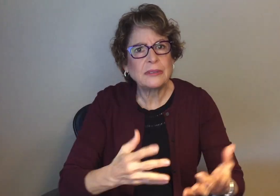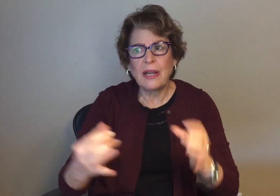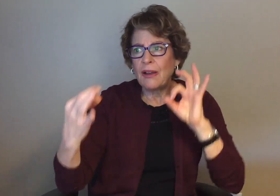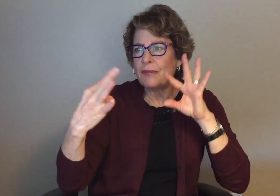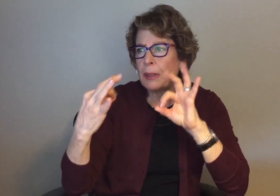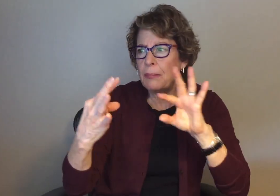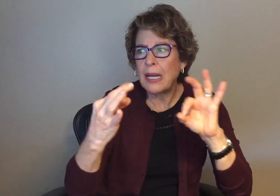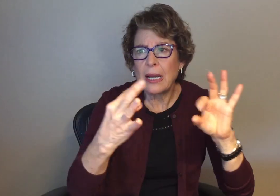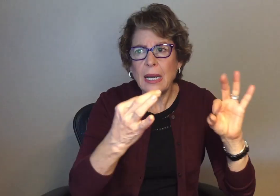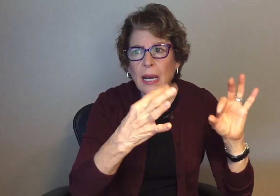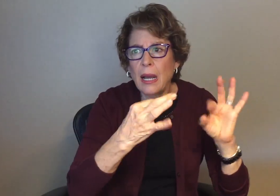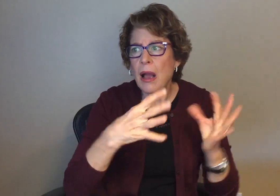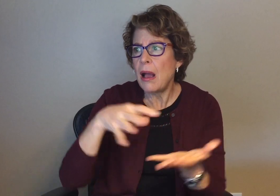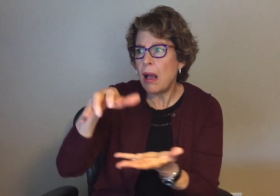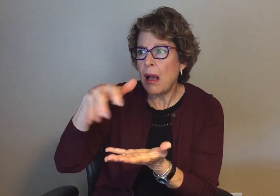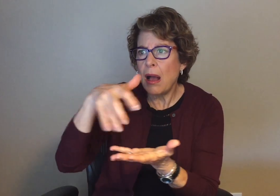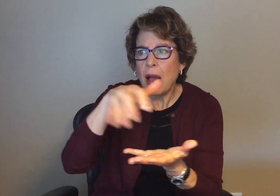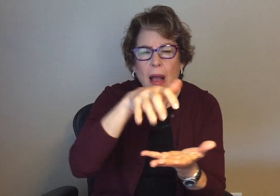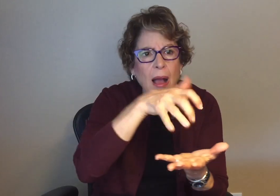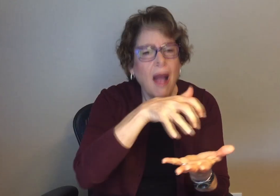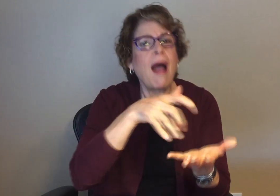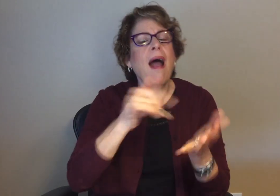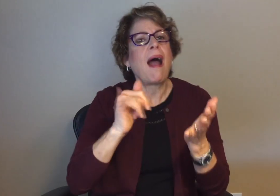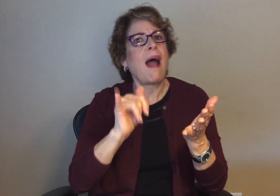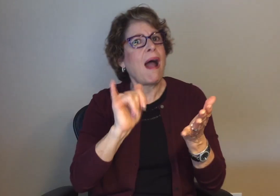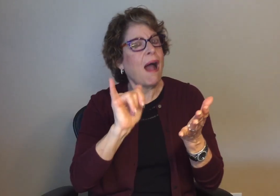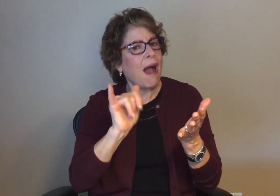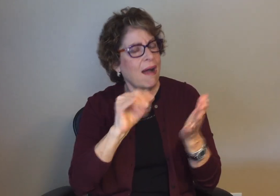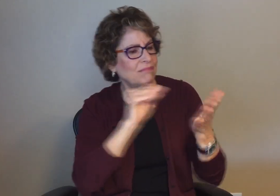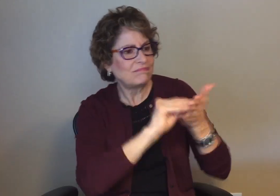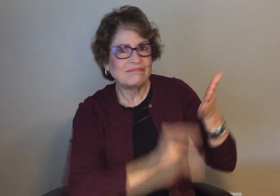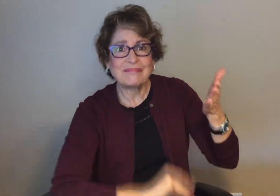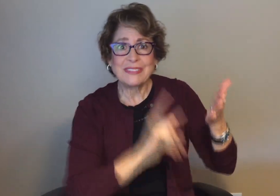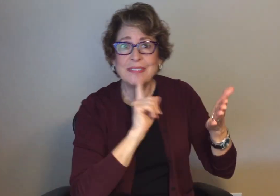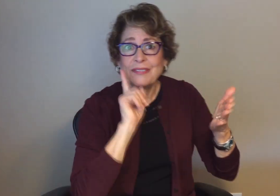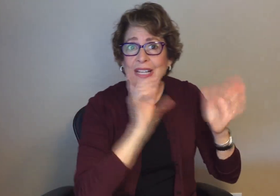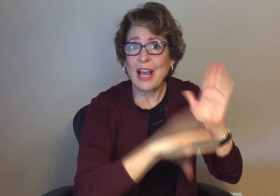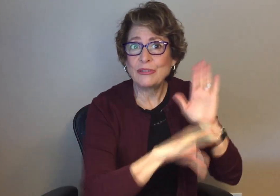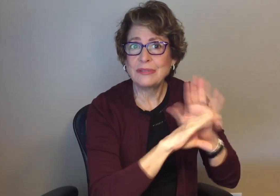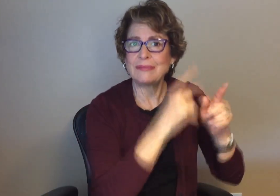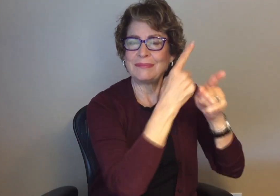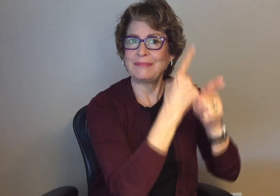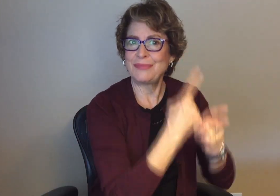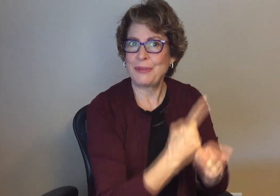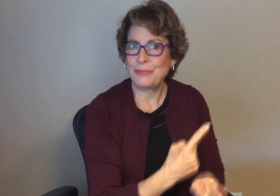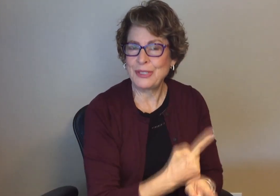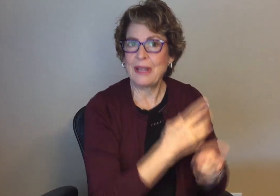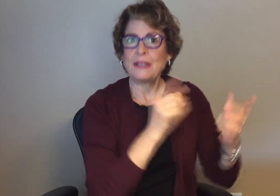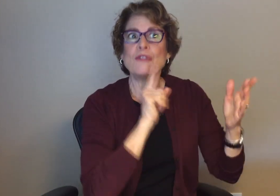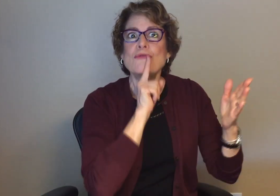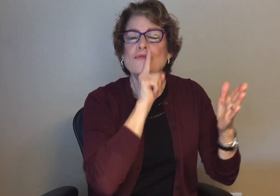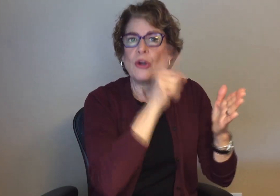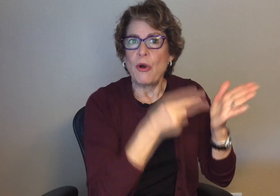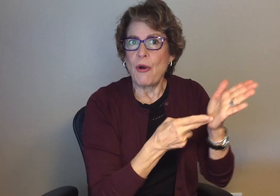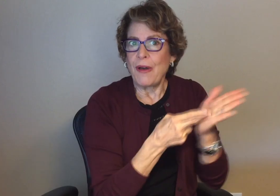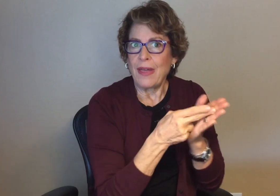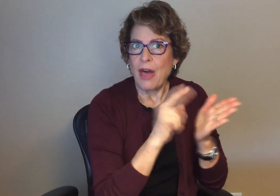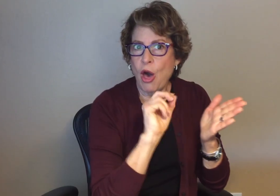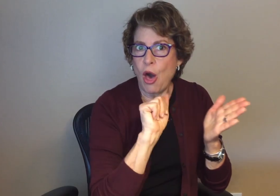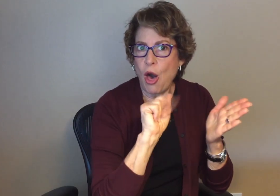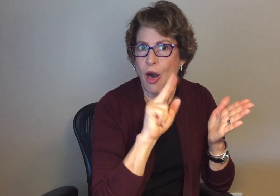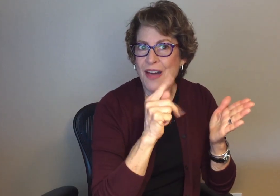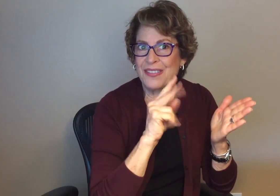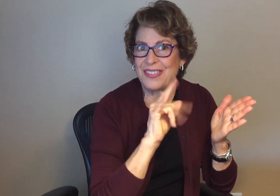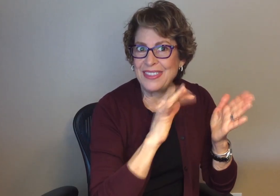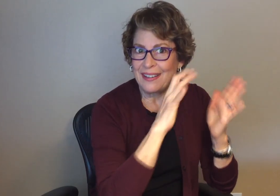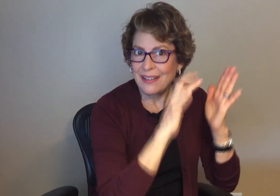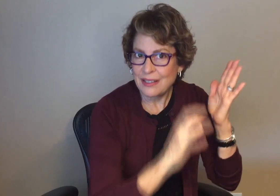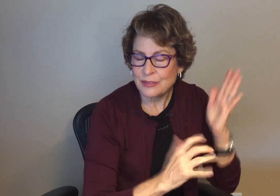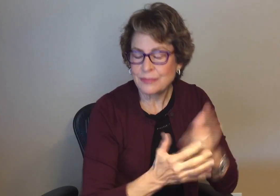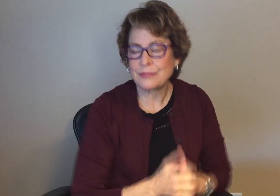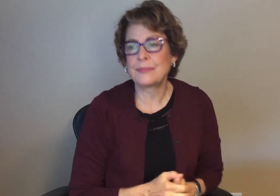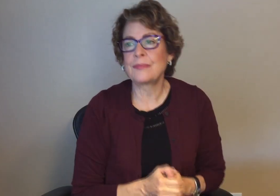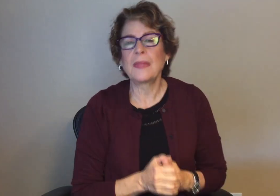gather feedback from us and put something authentic together.